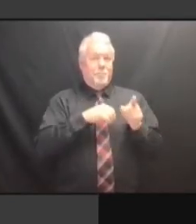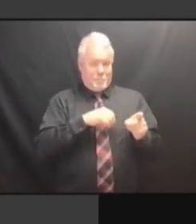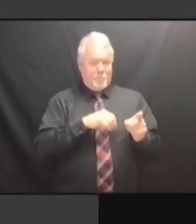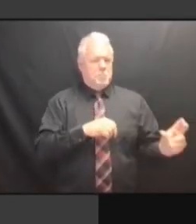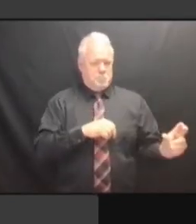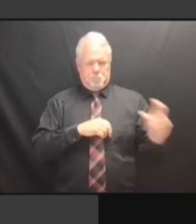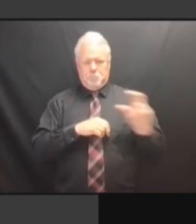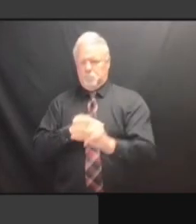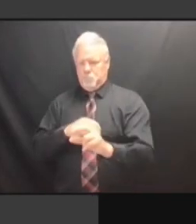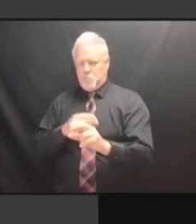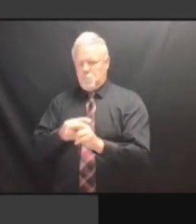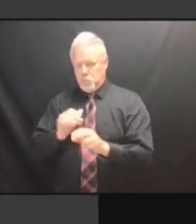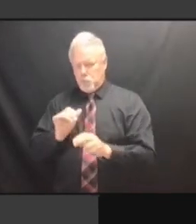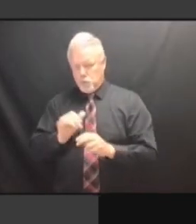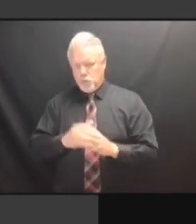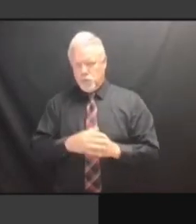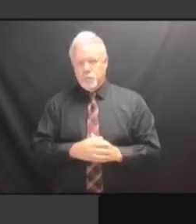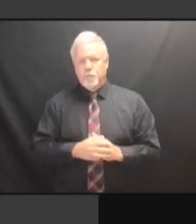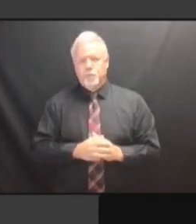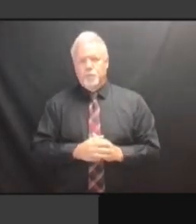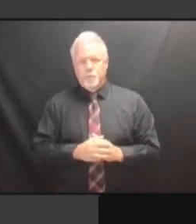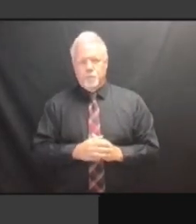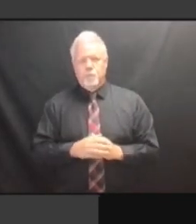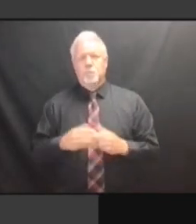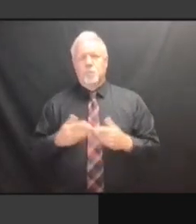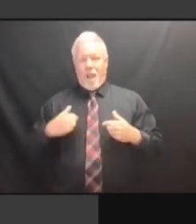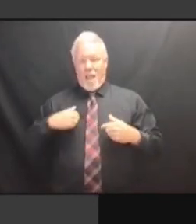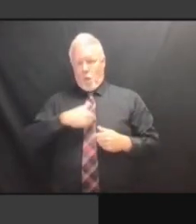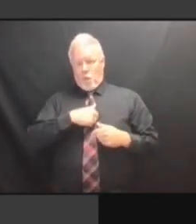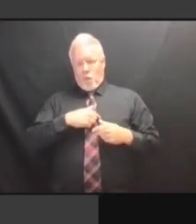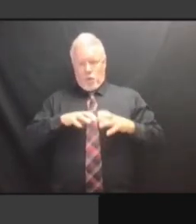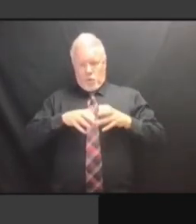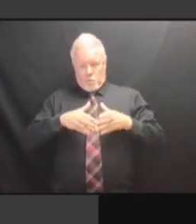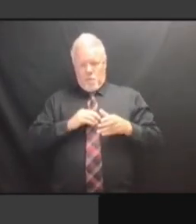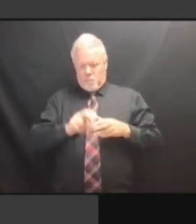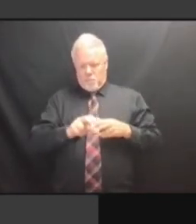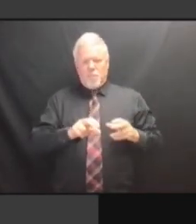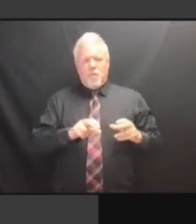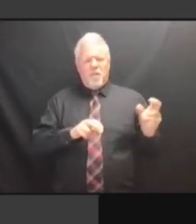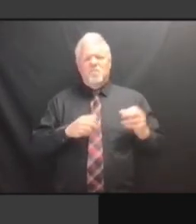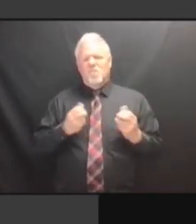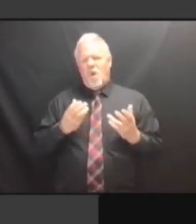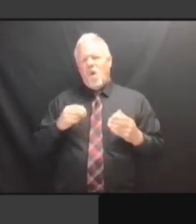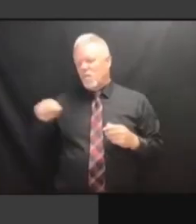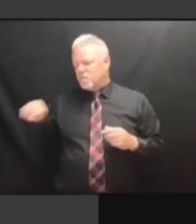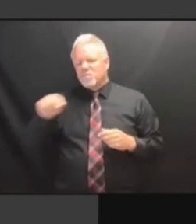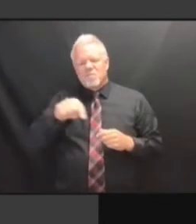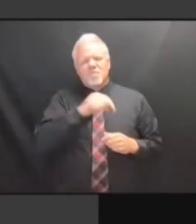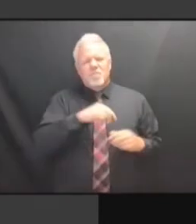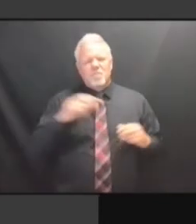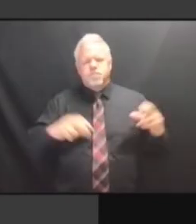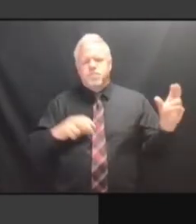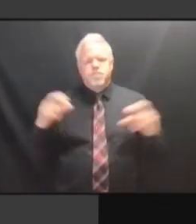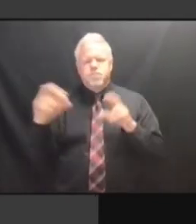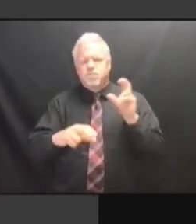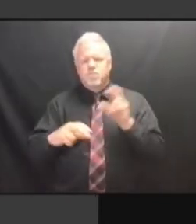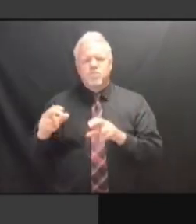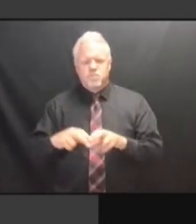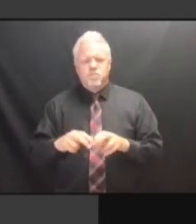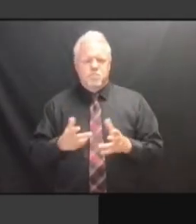IF NEED BE, ALTHOUGH WE WOULD RATHER NOT IF NEED BE, ALTHOUGH WE WOULD RATHER NOT SPEND IF NEED BE, ALTHOUGH WE WOULD RATHER NOT SPEND THEM IF NEED BE, ALTHOUGH WE WOULD RATHER NOT SPEND THEM FIRST, IF NEED BE, ALTHOUGH WE WOULD RATHER NOT SPEND THEM FIRST, IN RATHER NOT SPEND THEM FIRST, IN RATHER NOT SPEND THEM FIRST, IN THE RATHER NOT SPEND THEM FIRST, IN THE CAPITAL RATHER NOT SPEND THEM FIRST, IN THE CAPITAL GRANT RATHER NOT SPEND THEM FIRST, IN THE CAPITAL GRANT PROGRAM, RATHER NOT SPEND THEM FIRST, IN THE CAPITAL GRANT PROGRAM, TO THE CAPITAL GRANT PROGRAM, TO THE CAPITAL GRANT PROGRAM, TO INCREASE THE CAPITAL GRANT PROGRAM, TO INCREASE OUR THE CAPITAL GRANT PROGRAM, TO INCREASE OUR INFRASTRUCTURE. INCREASE OUR INFRASTRUCTURE. INCREASE OUR INFRASTRUCTURE. AND